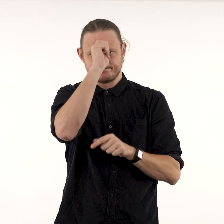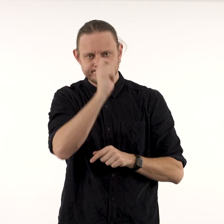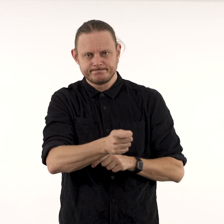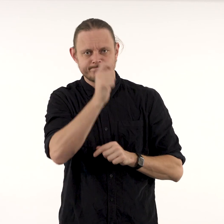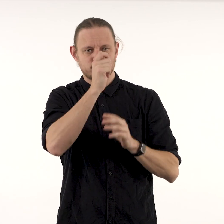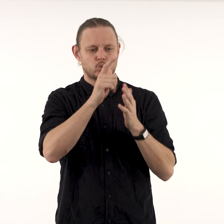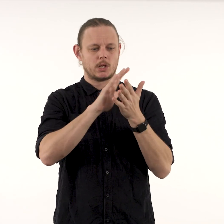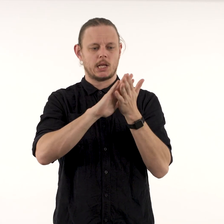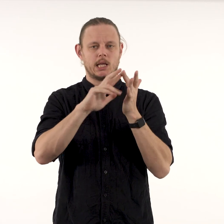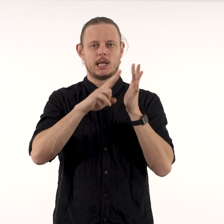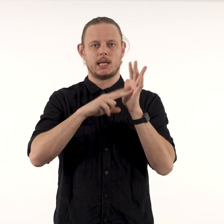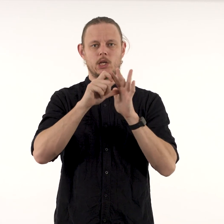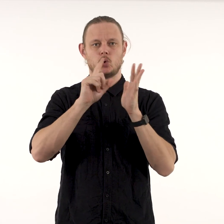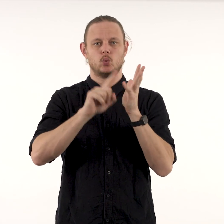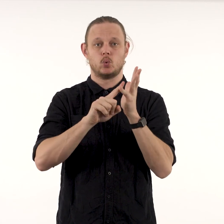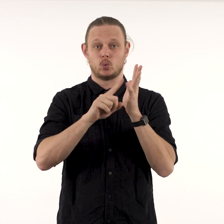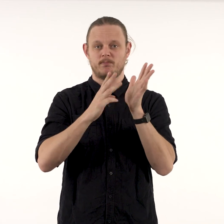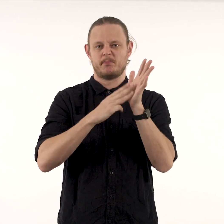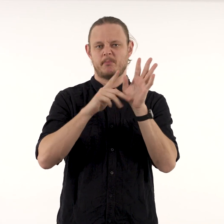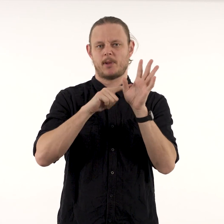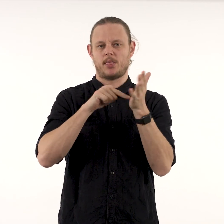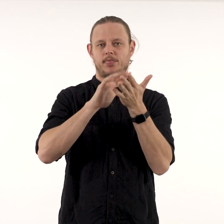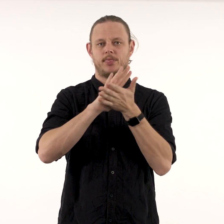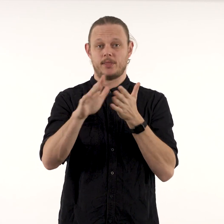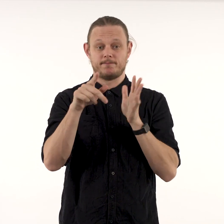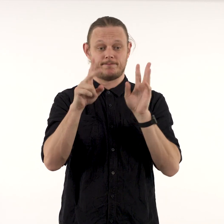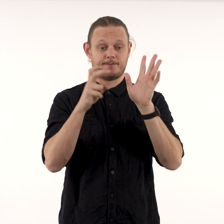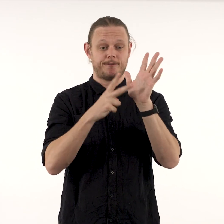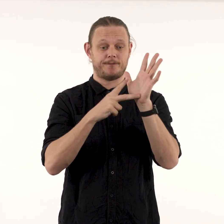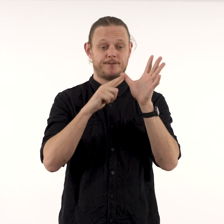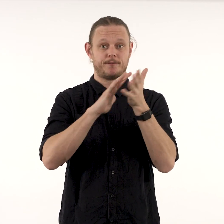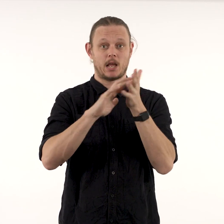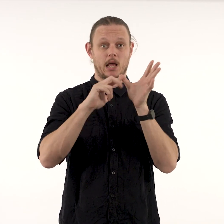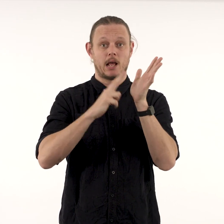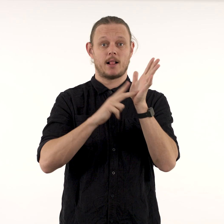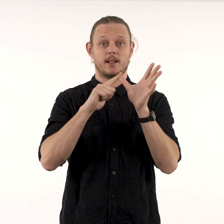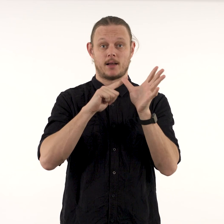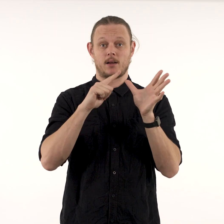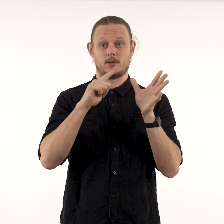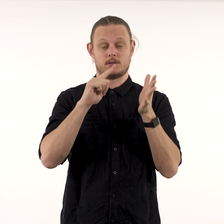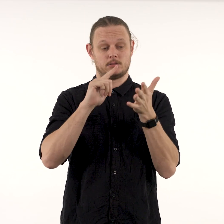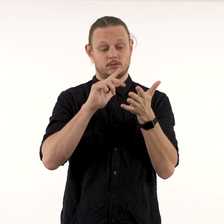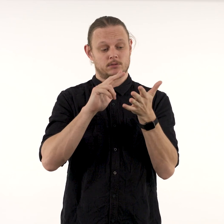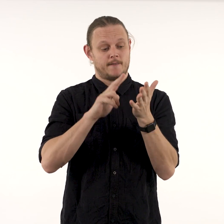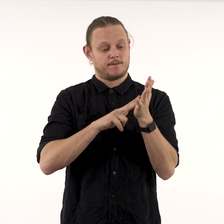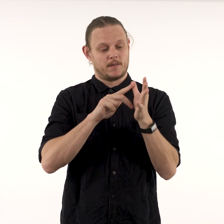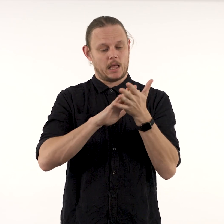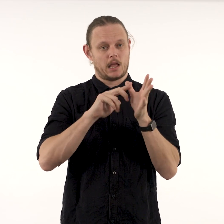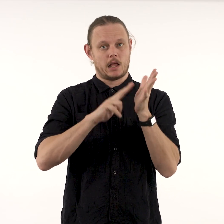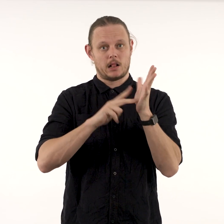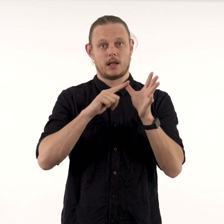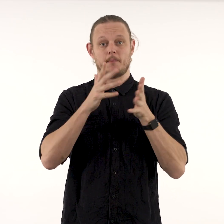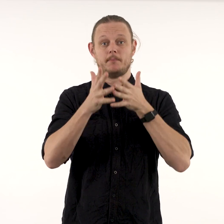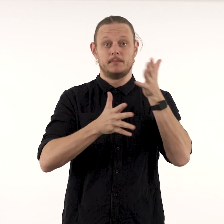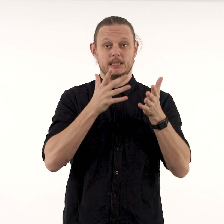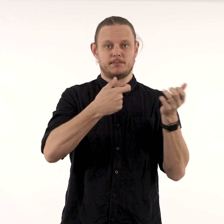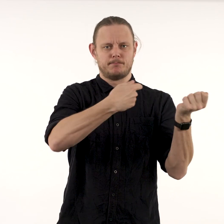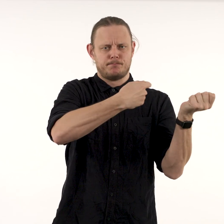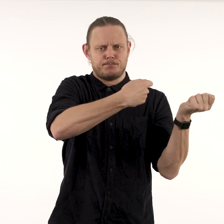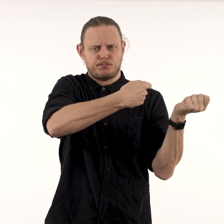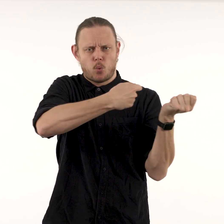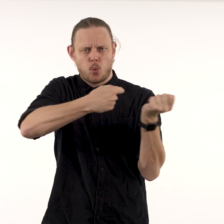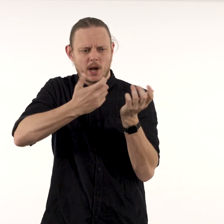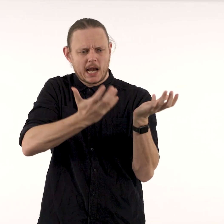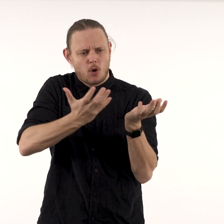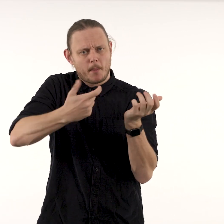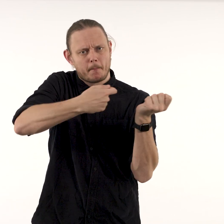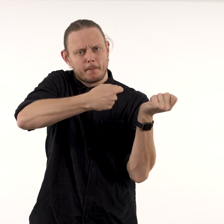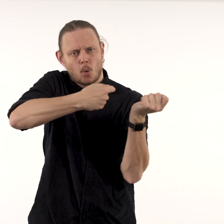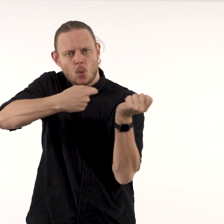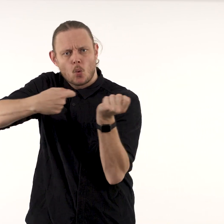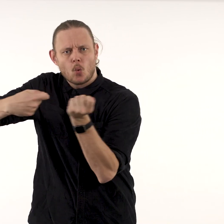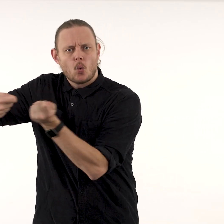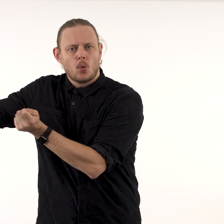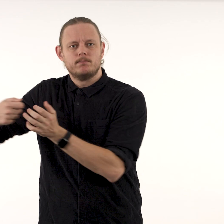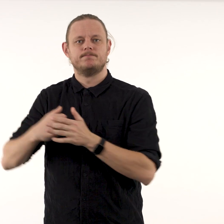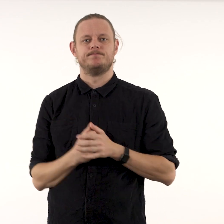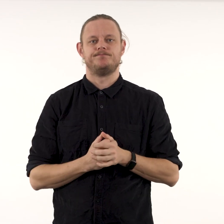nods to the Hindu mythology of vahana, meaning "that which carries, that which pulls".